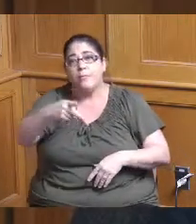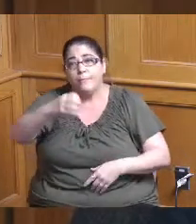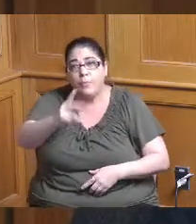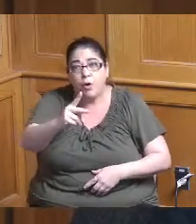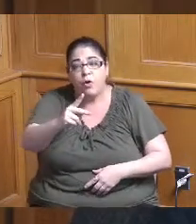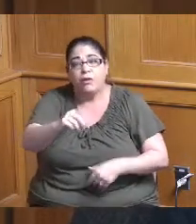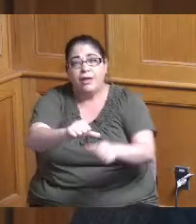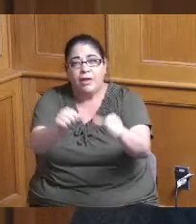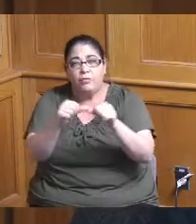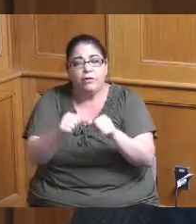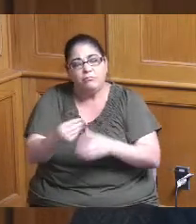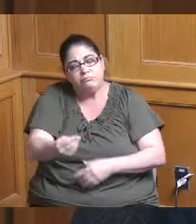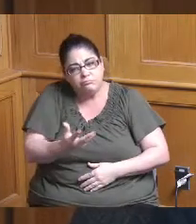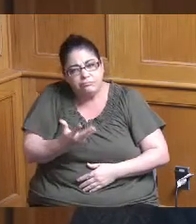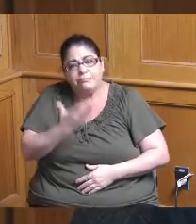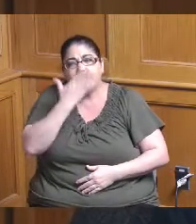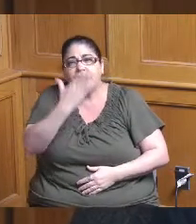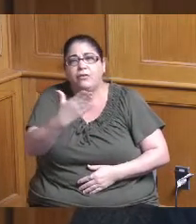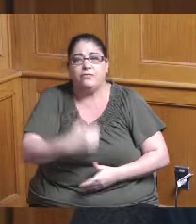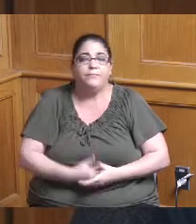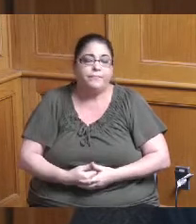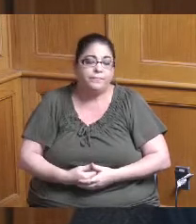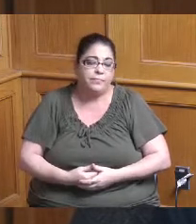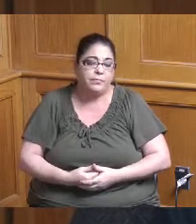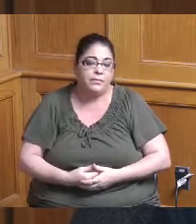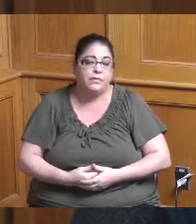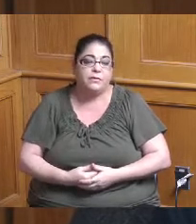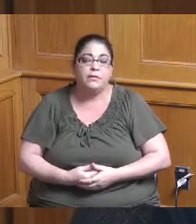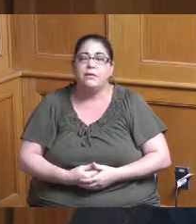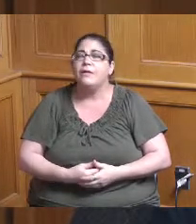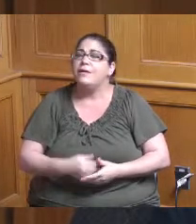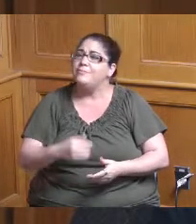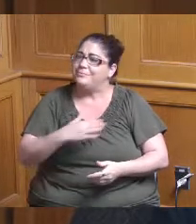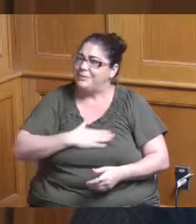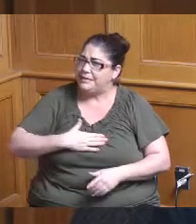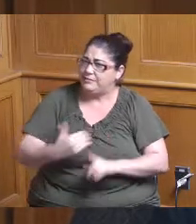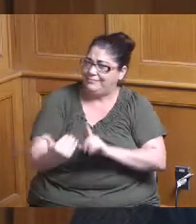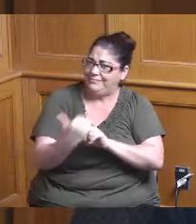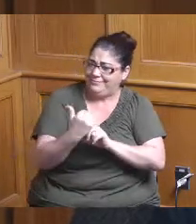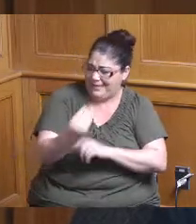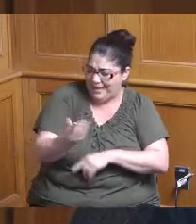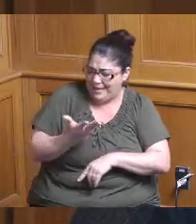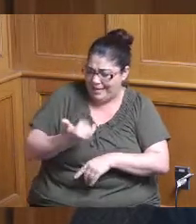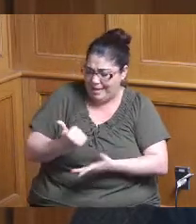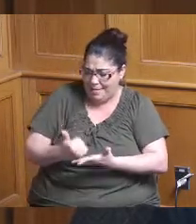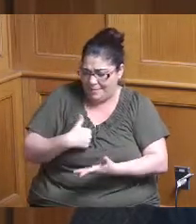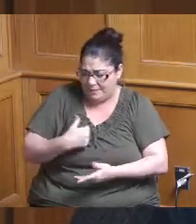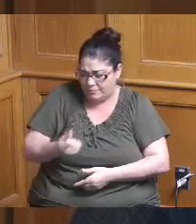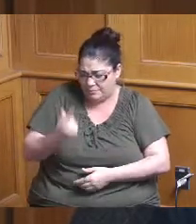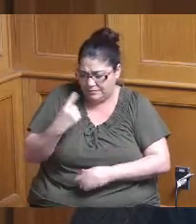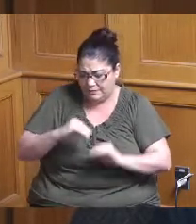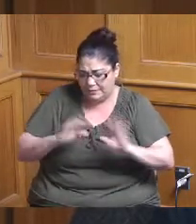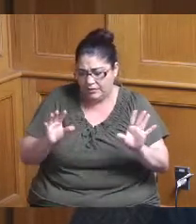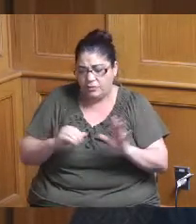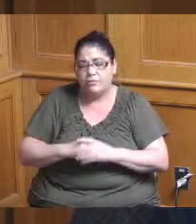thank you for doing that also can you remind me so in the first time we did this was two budgets ago